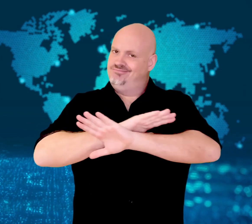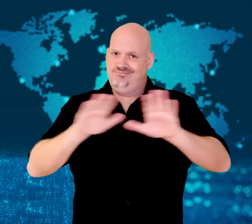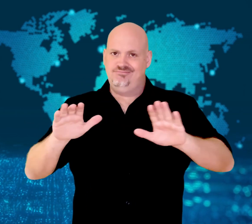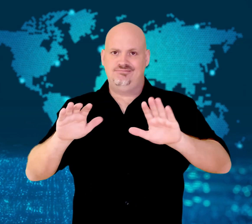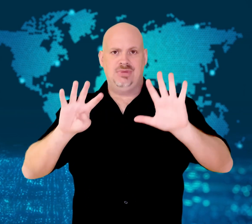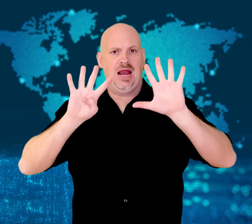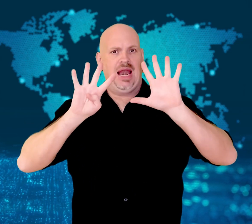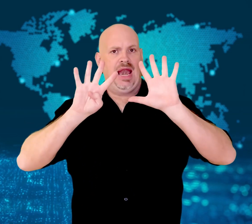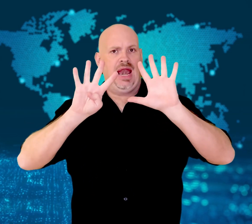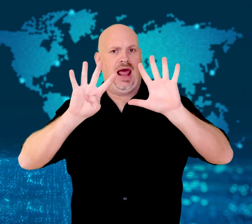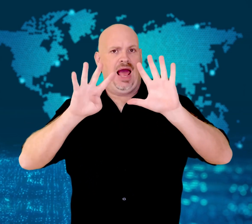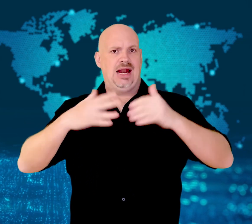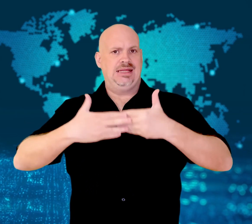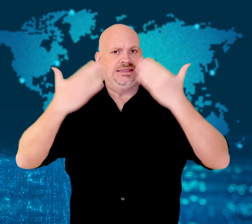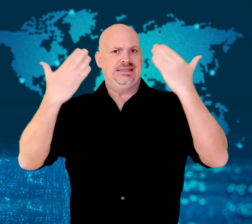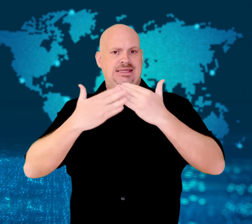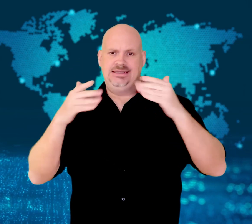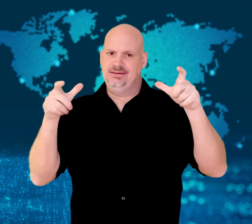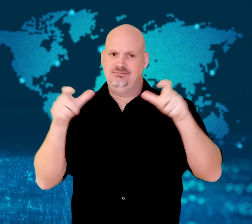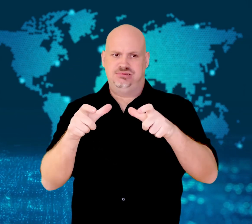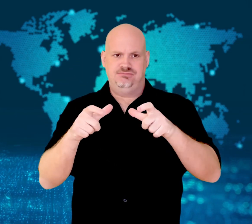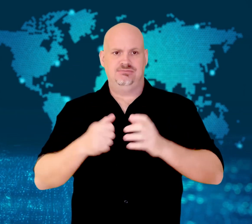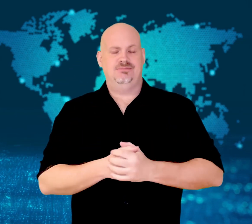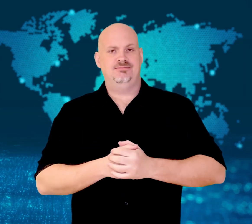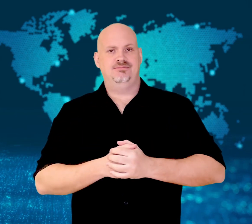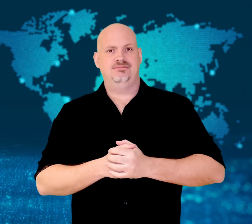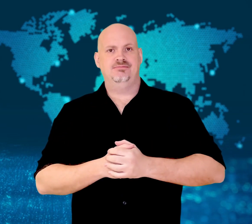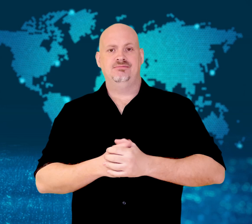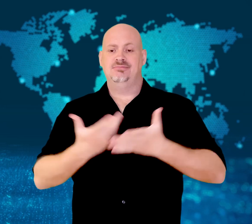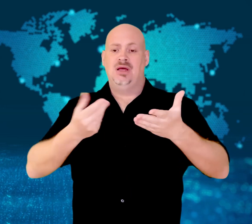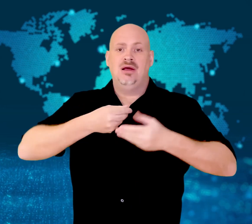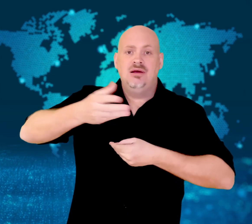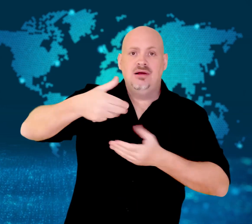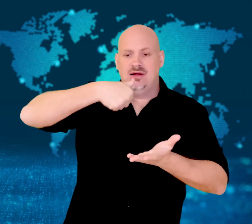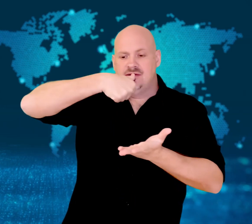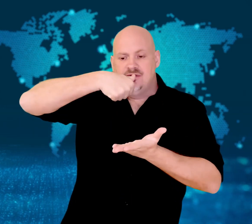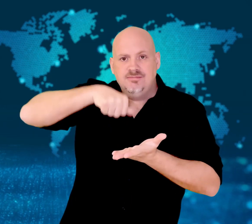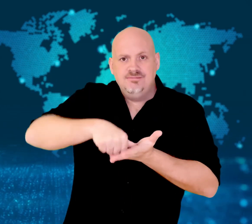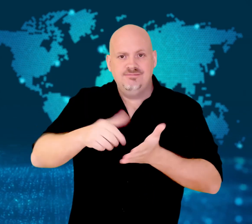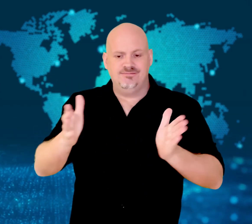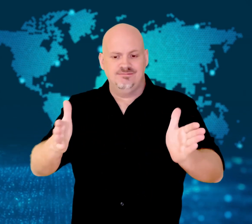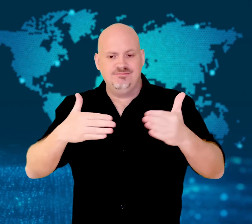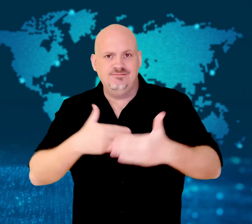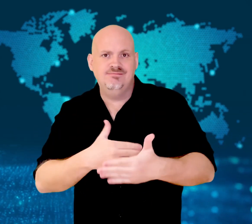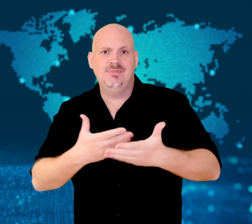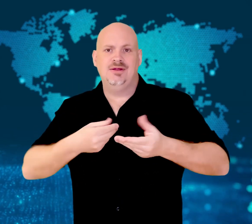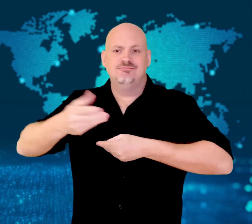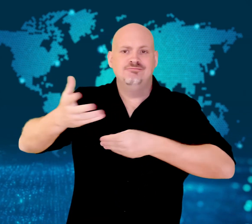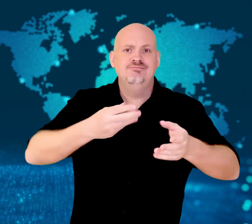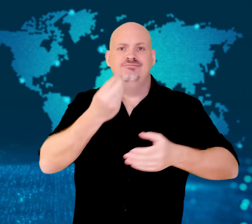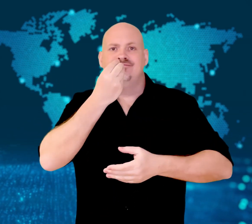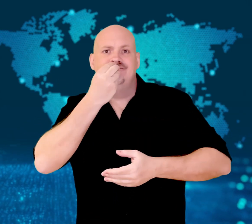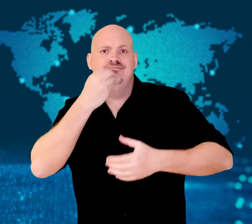During the nine days of lockdown, residents of